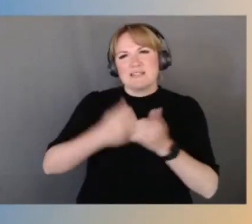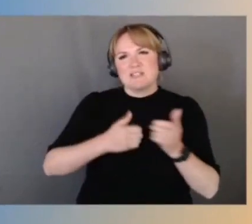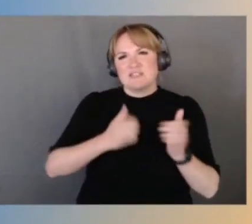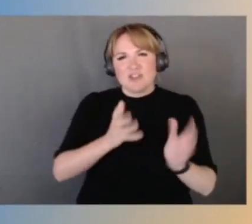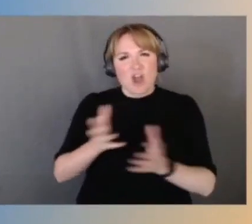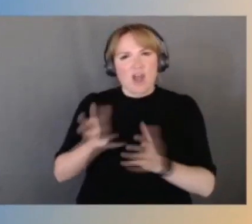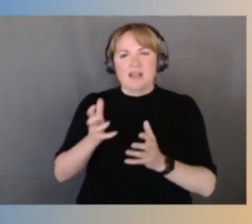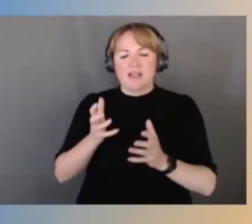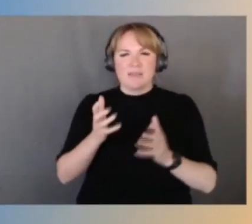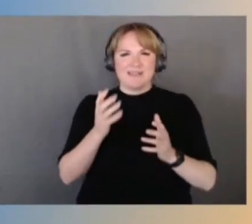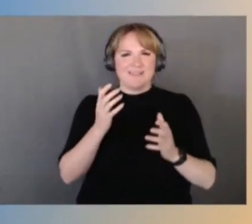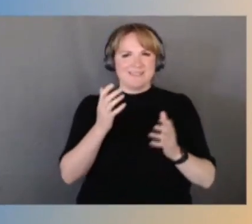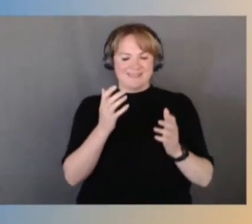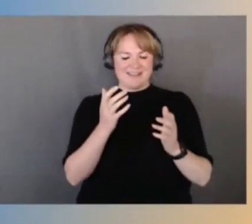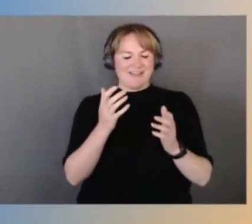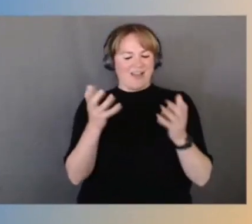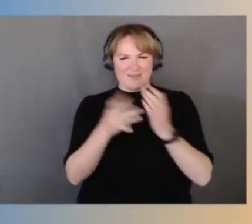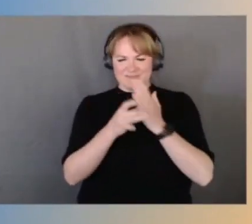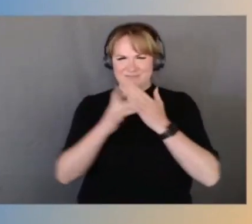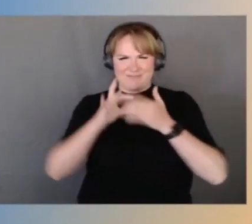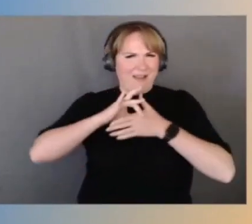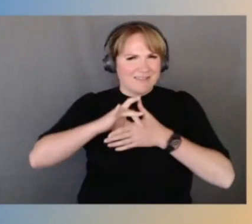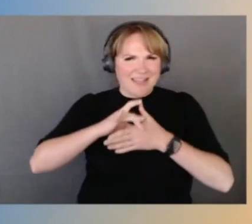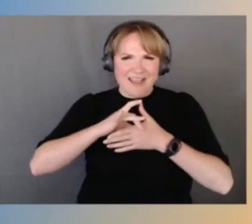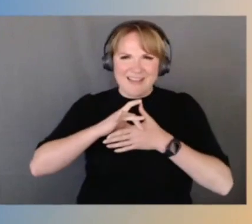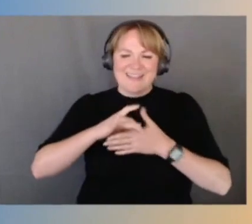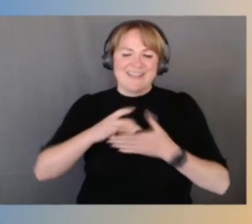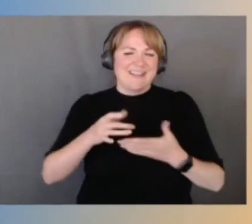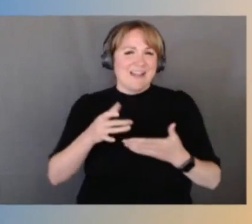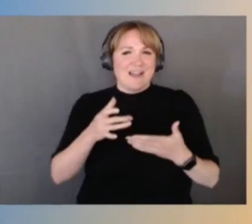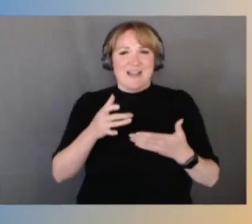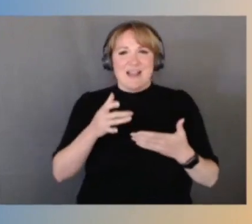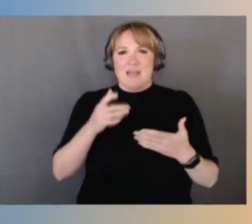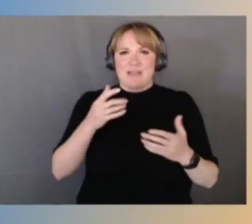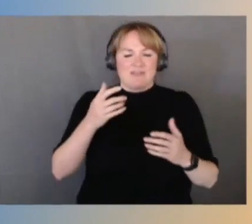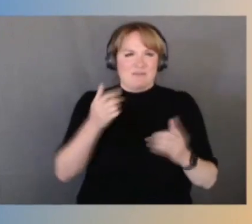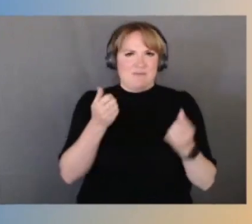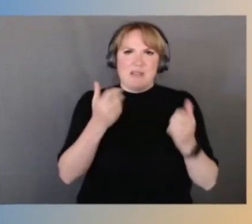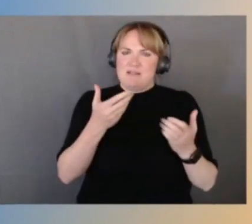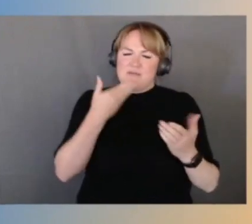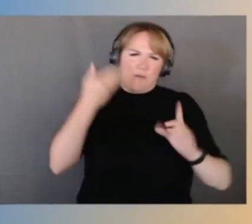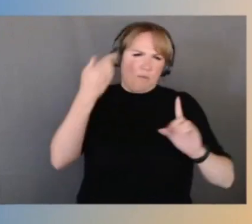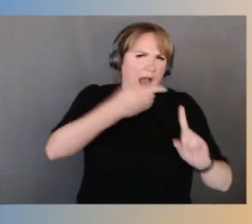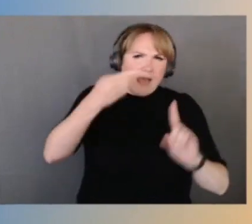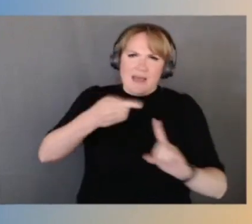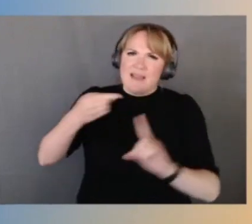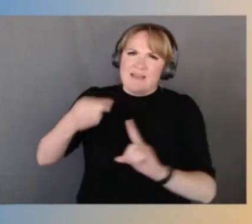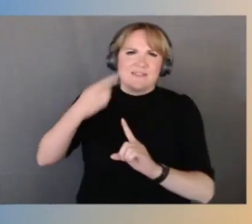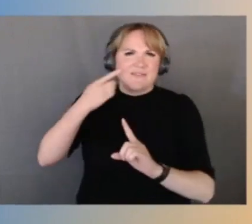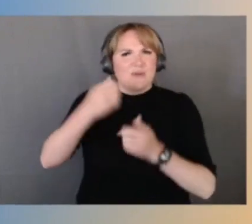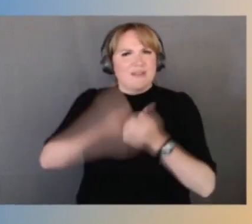because my highlights are almost every bullet point and almost everything that the speakers said. But hearing from Dave Brown and hearing